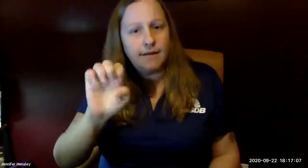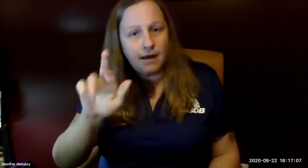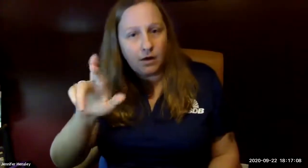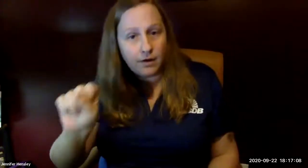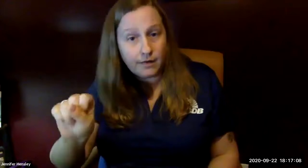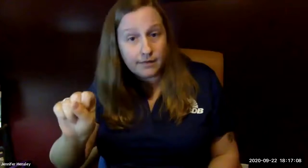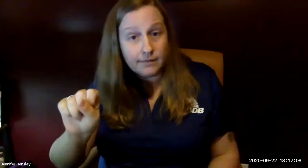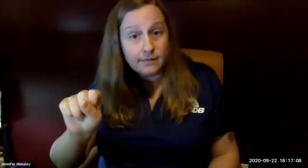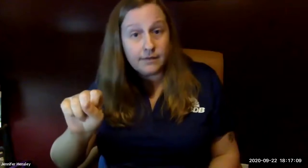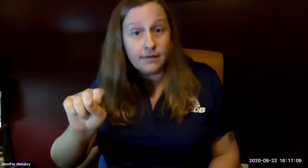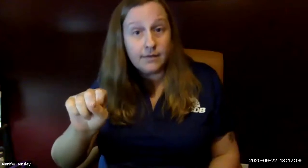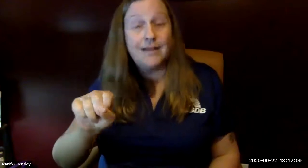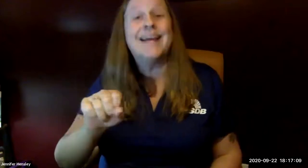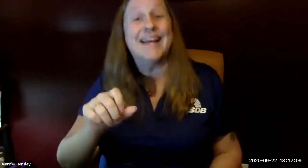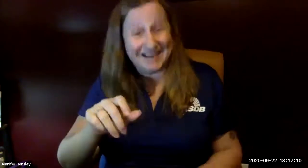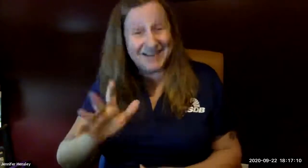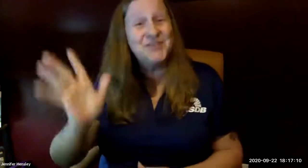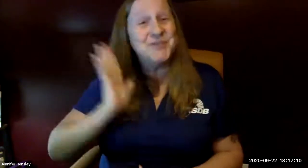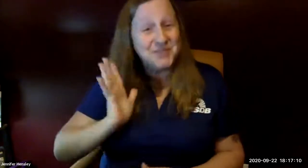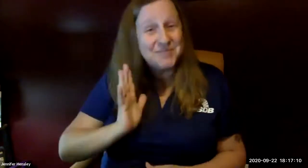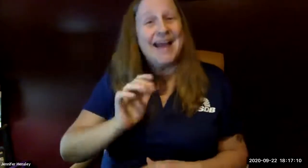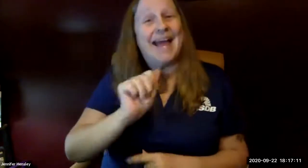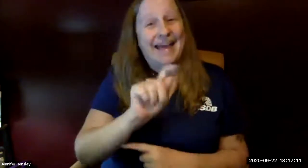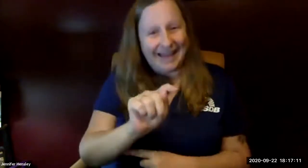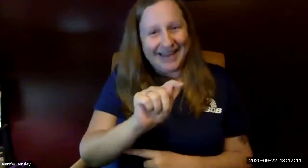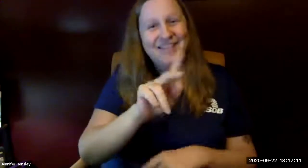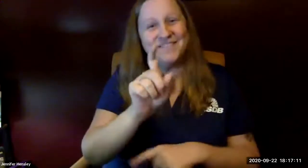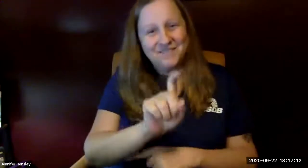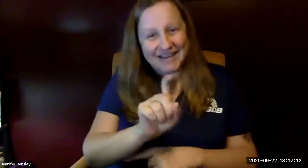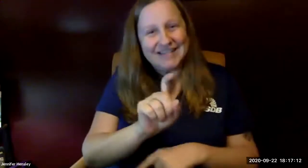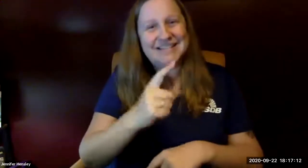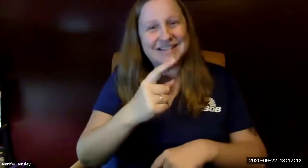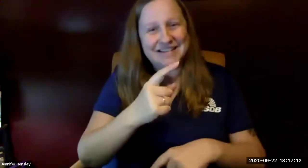you may remember him flint fears